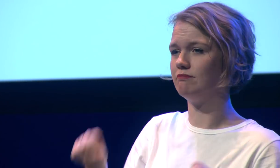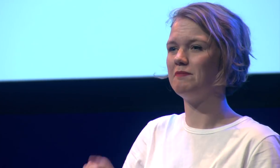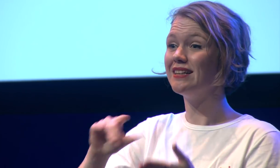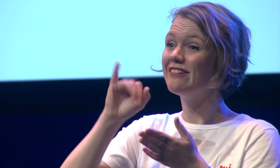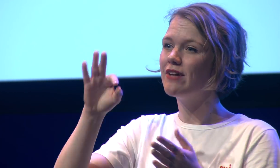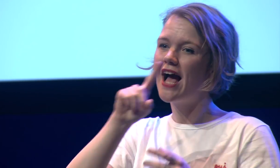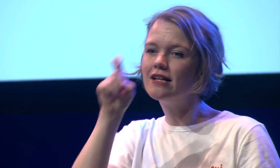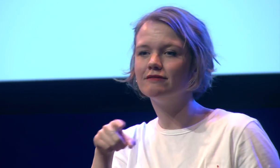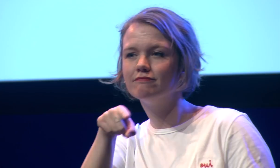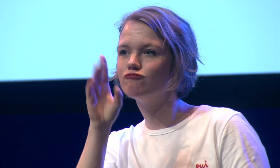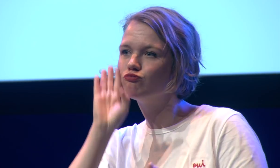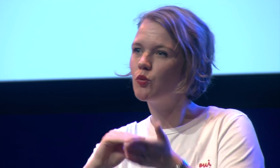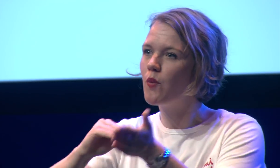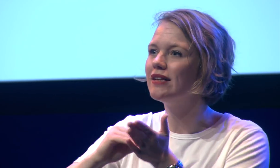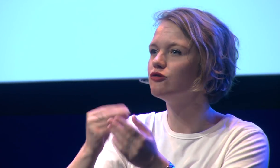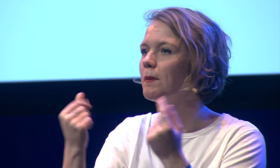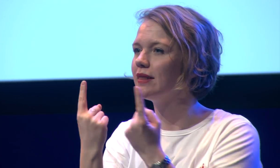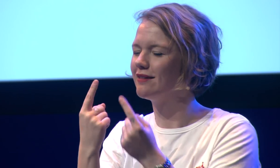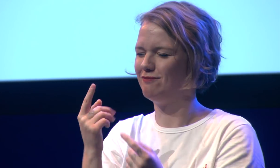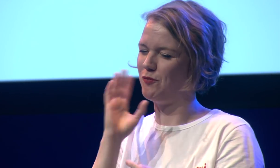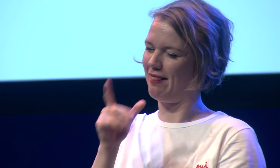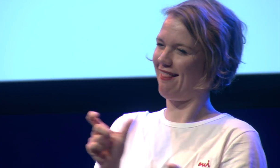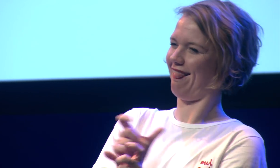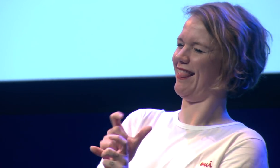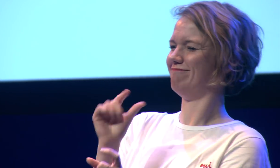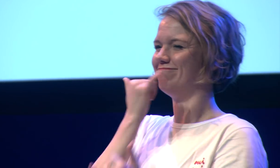their sign language completely but if you ask them to write down something